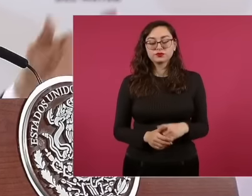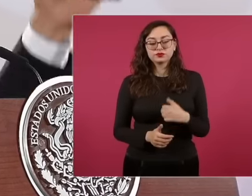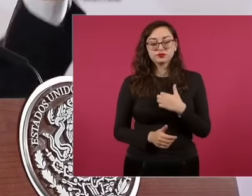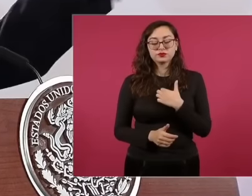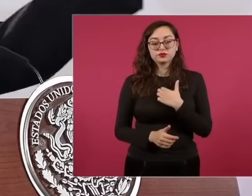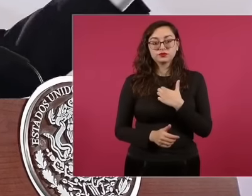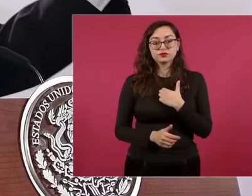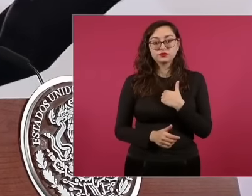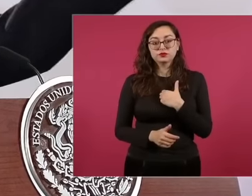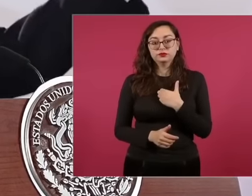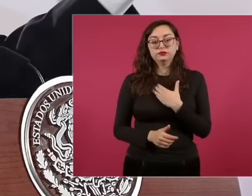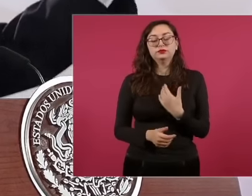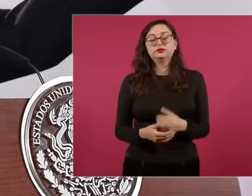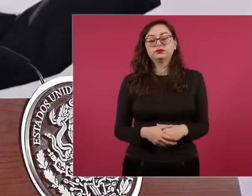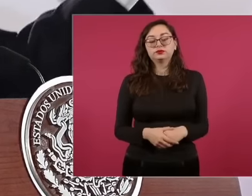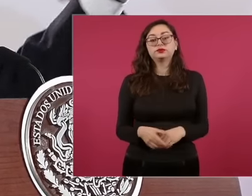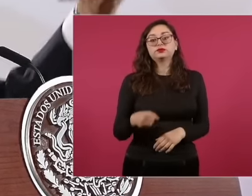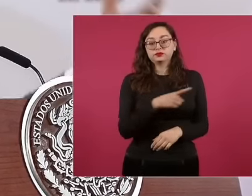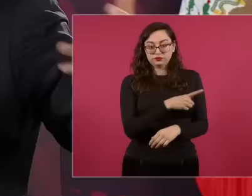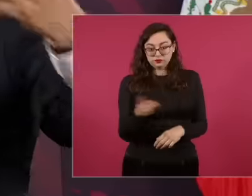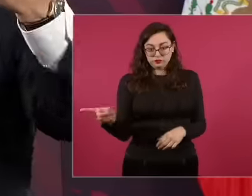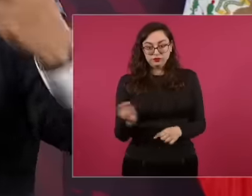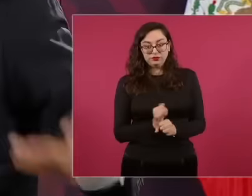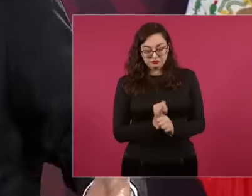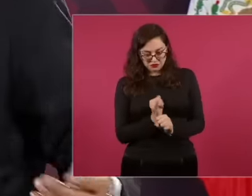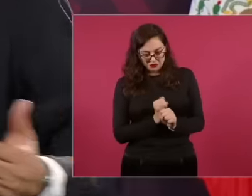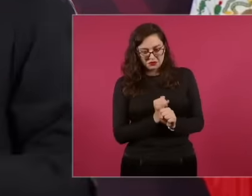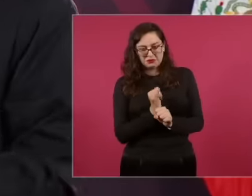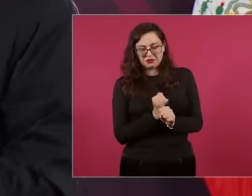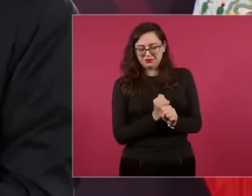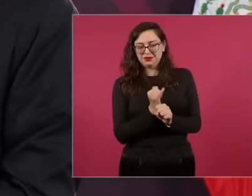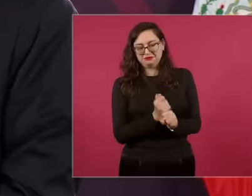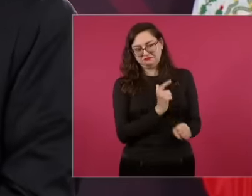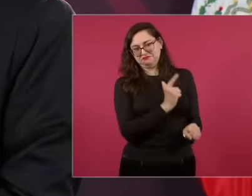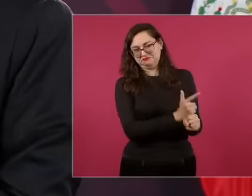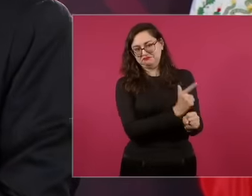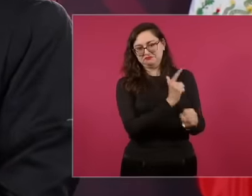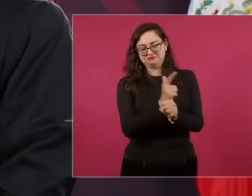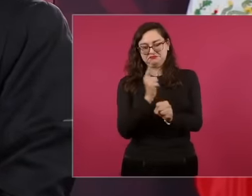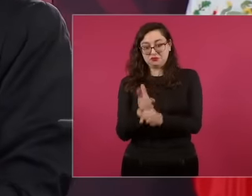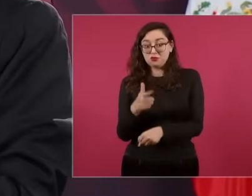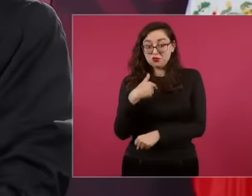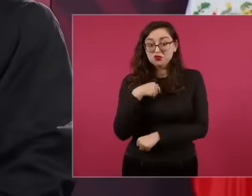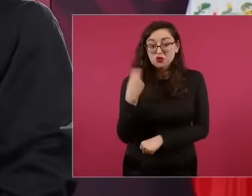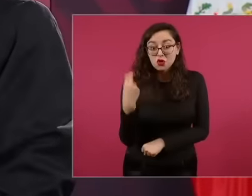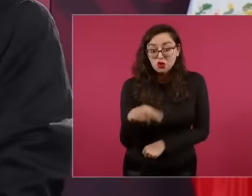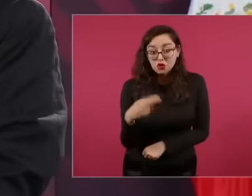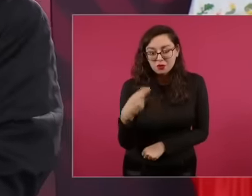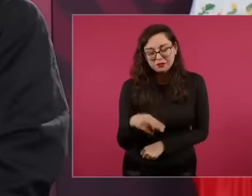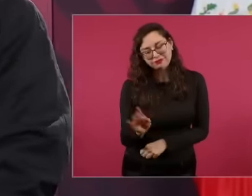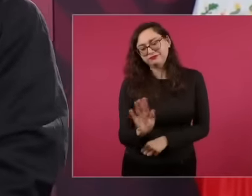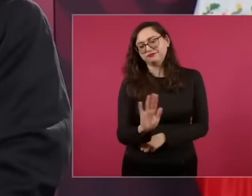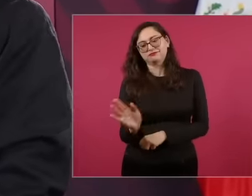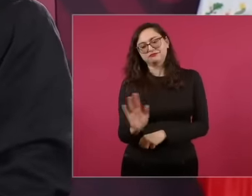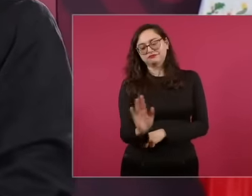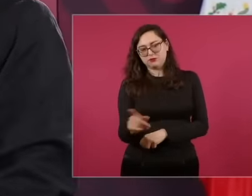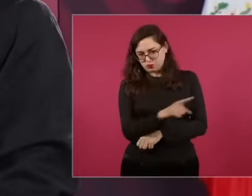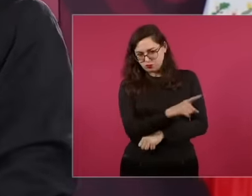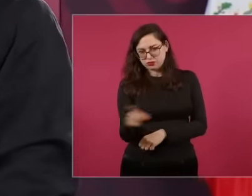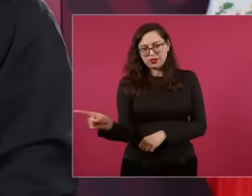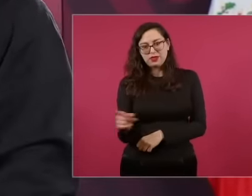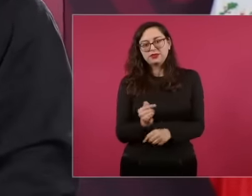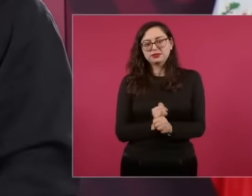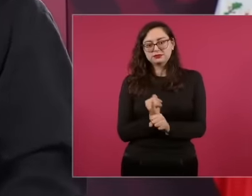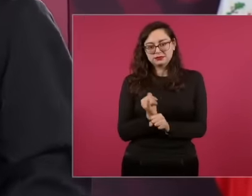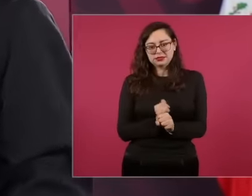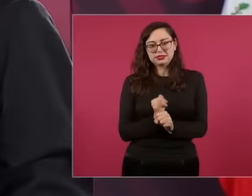it is in the investigation Well I have known that that predominated In addition, it was silver or